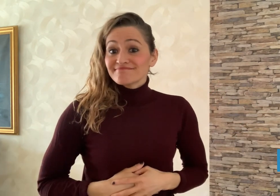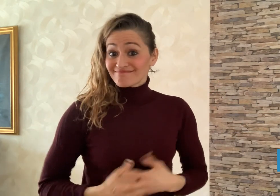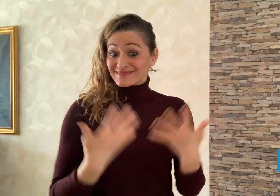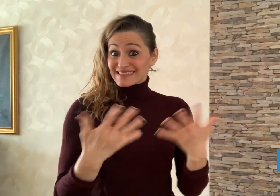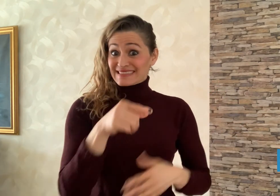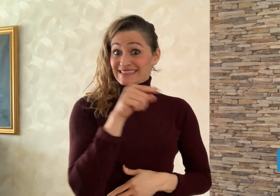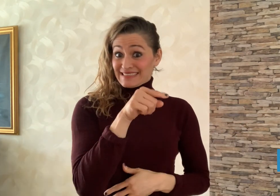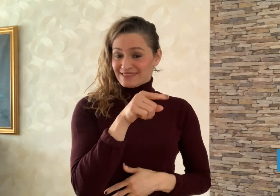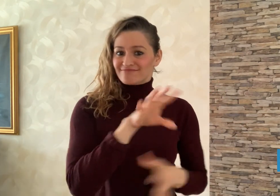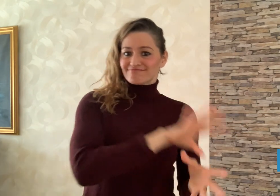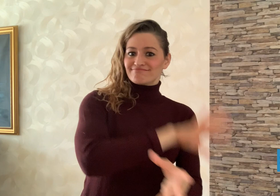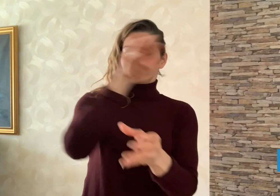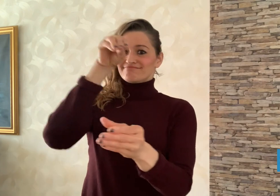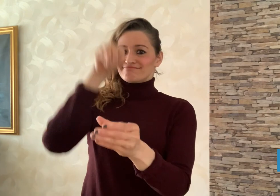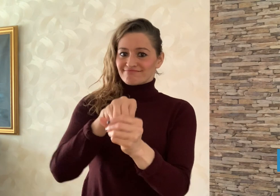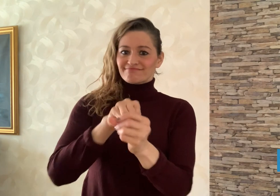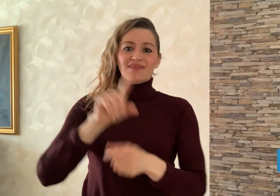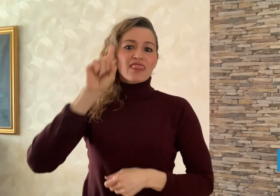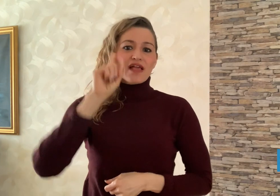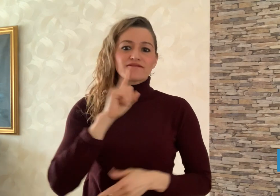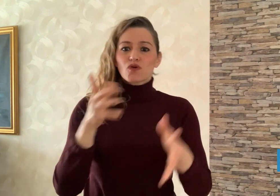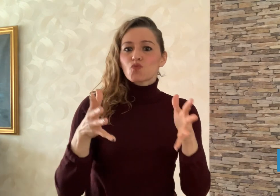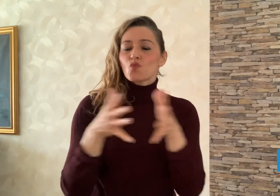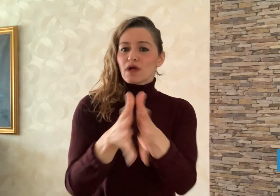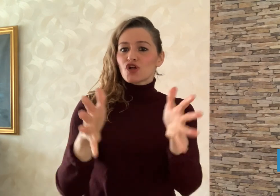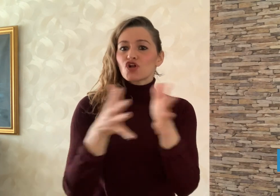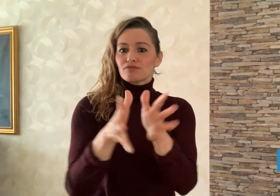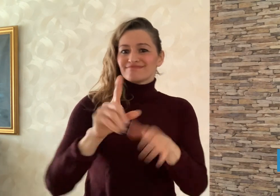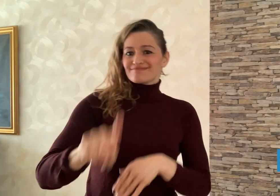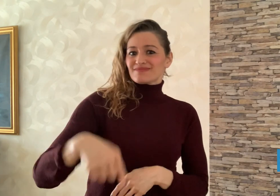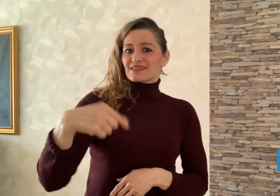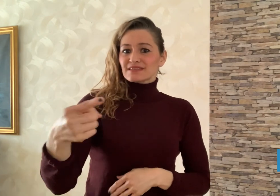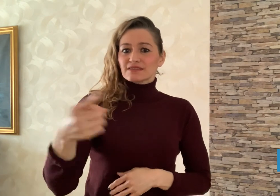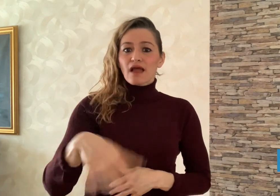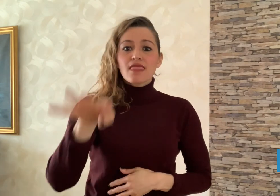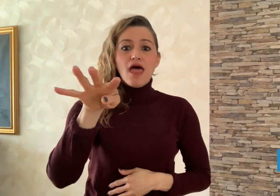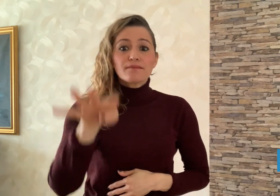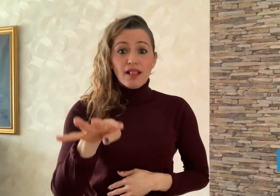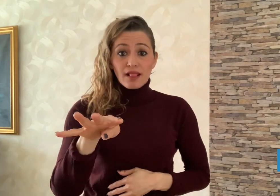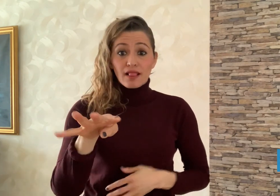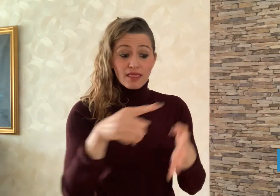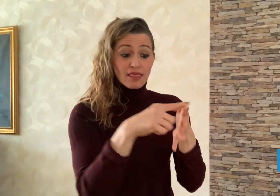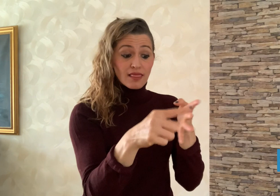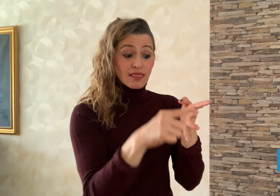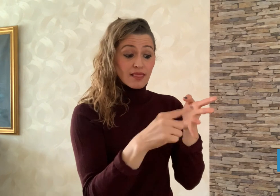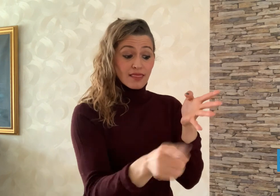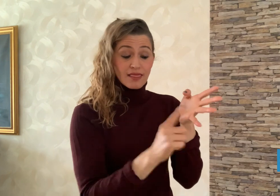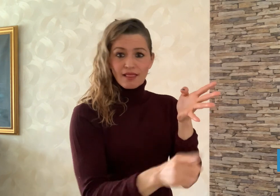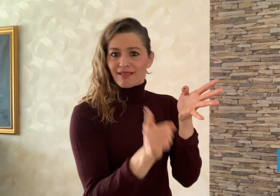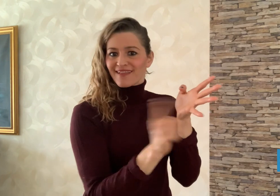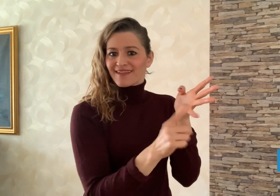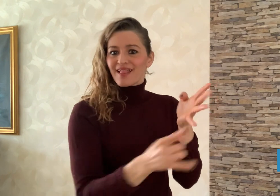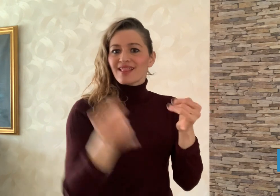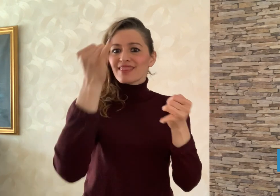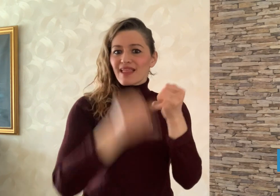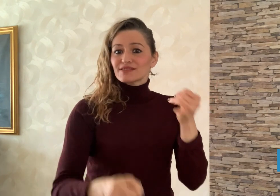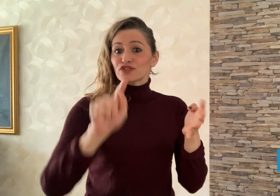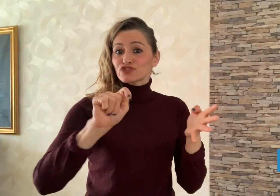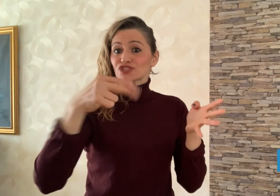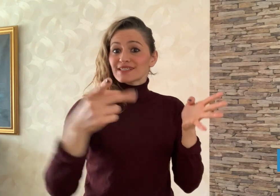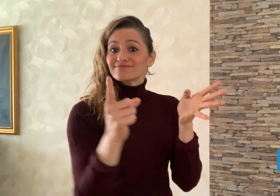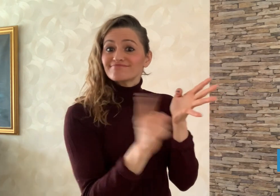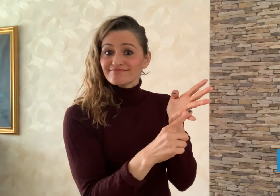on this DeafWire show on the last Thursday of April.